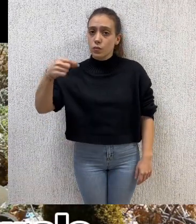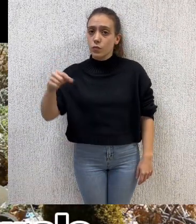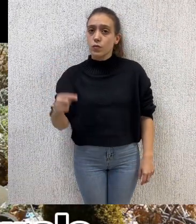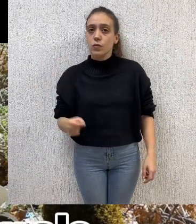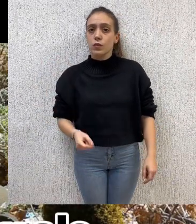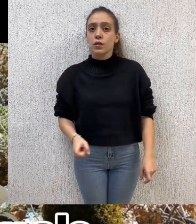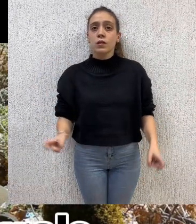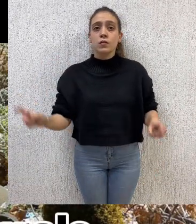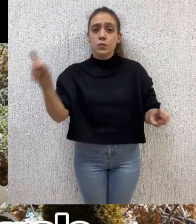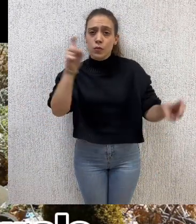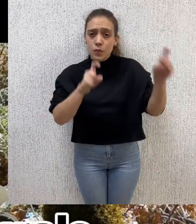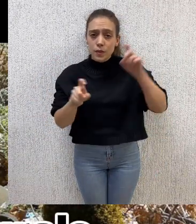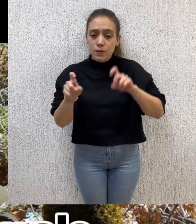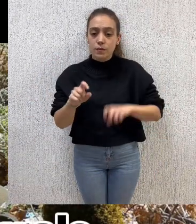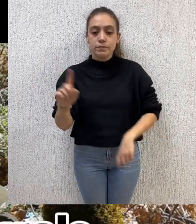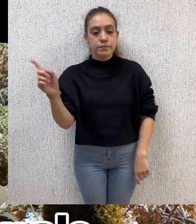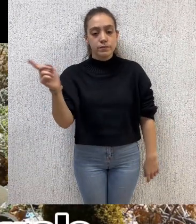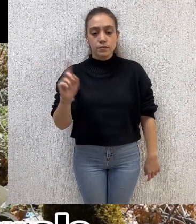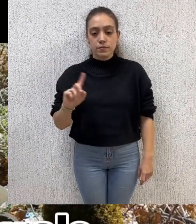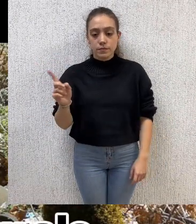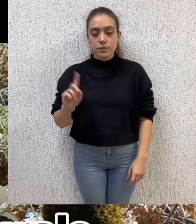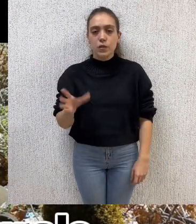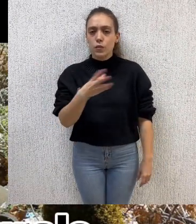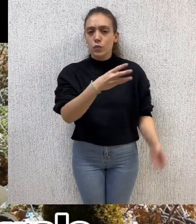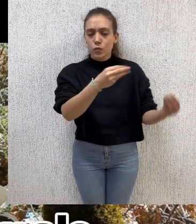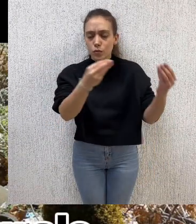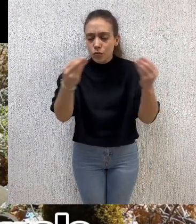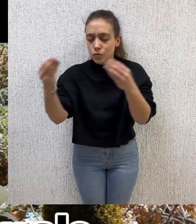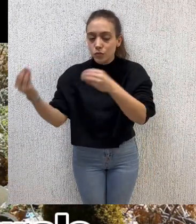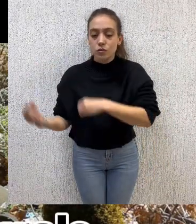However, the problem is not limited to this,